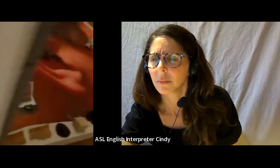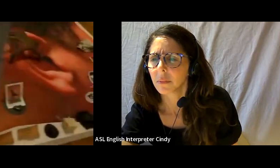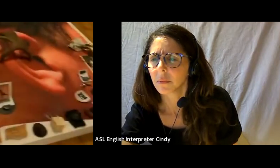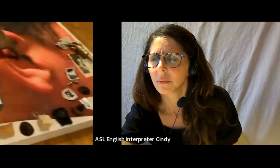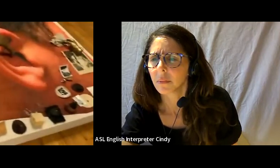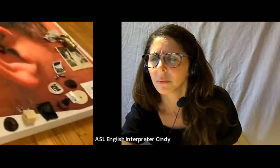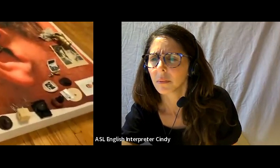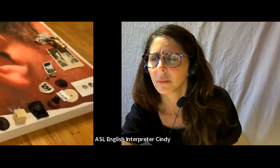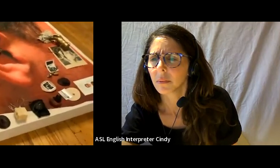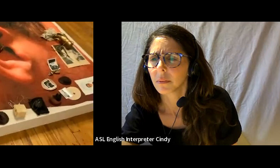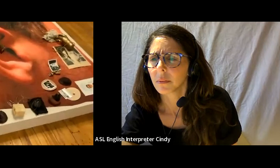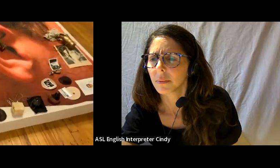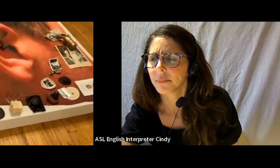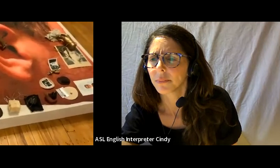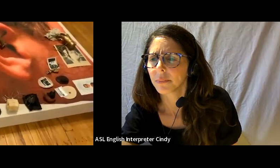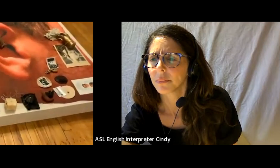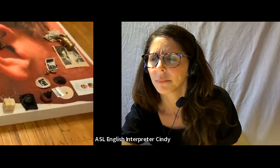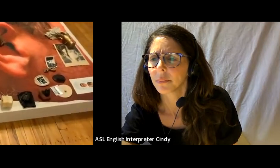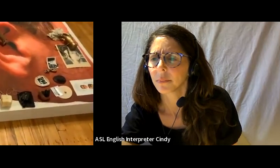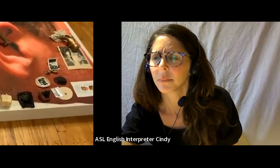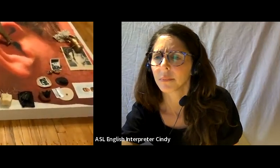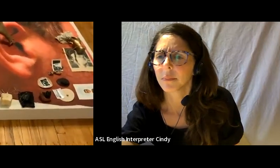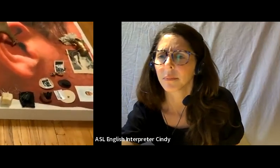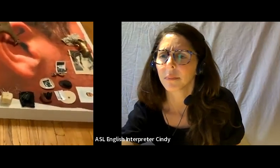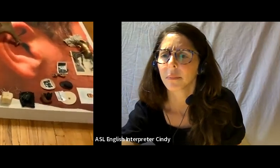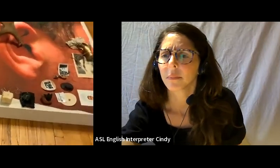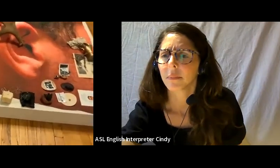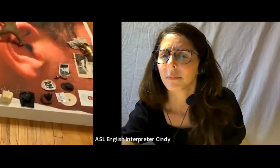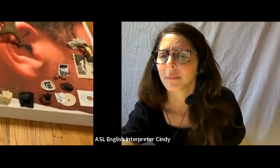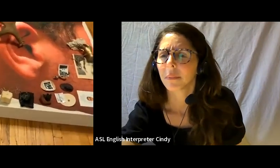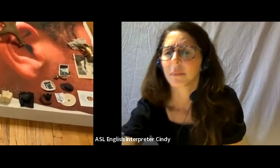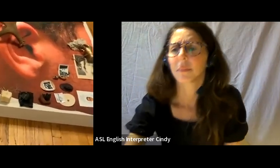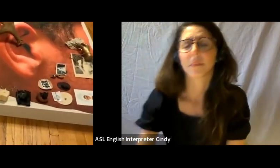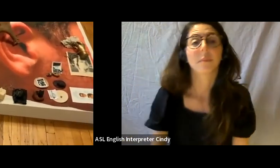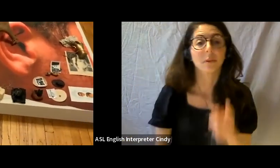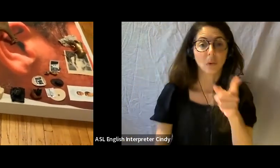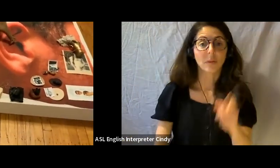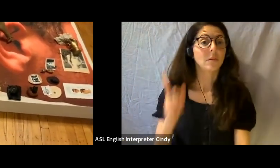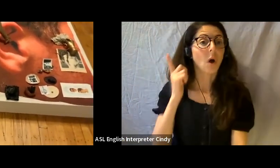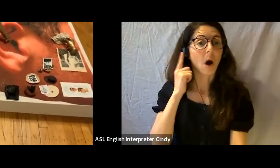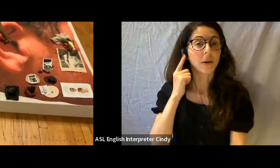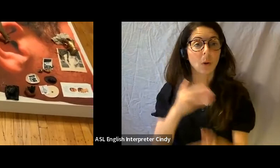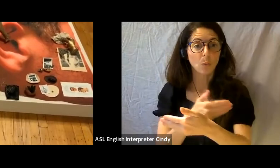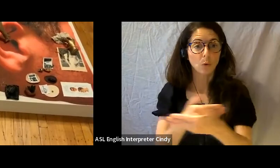So in this space here, this is our audio room which has an installation.